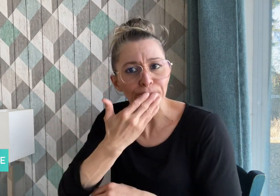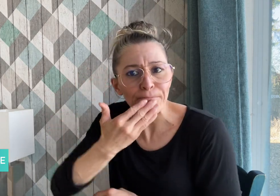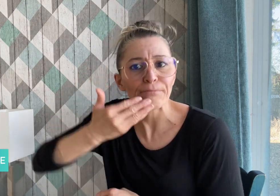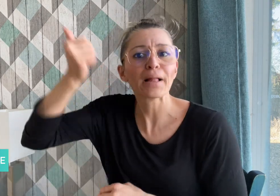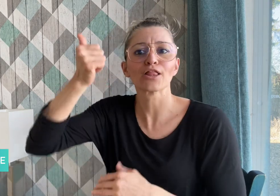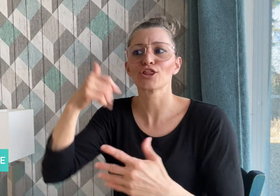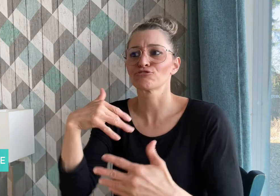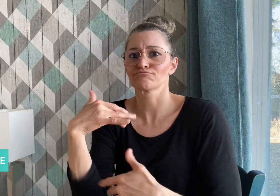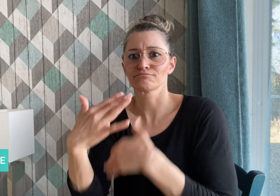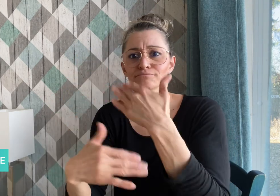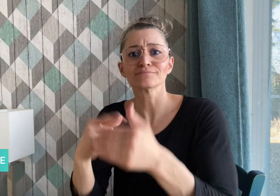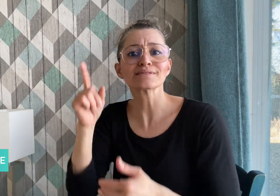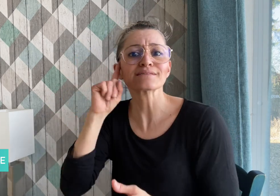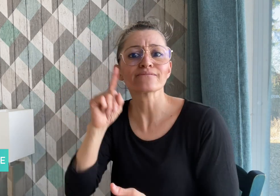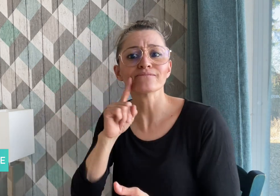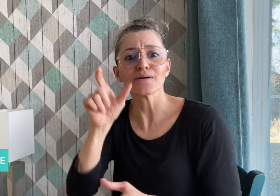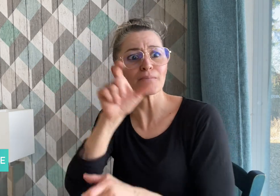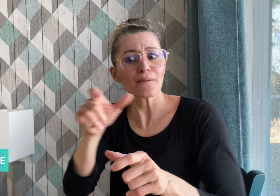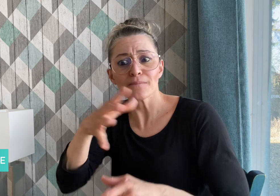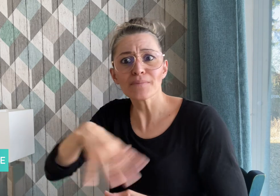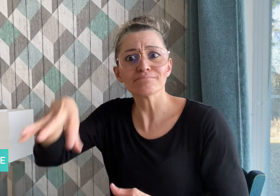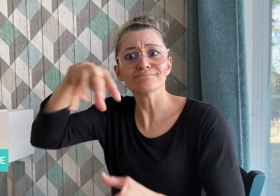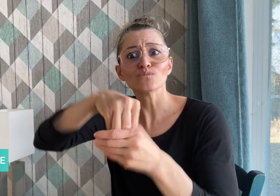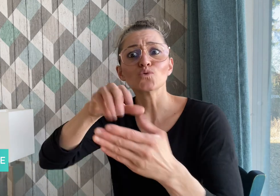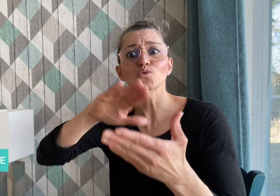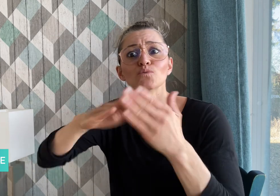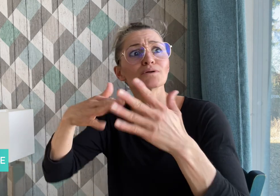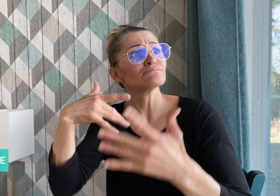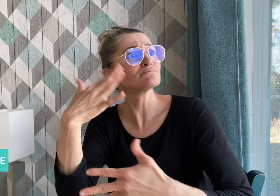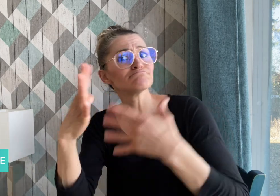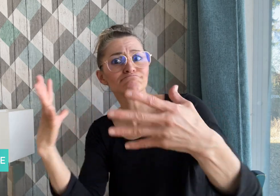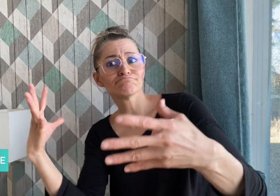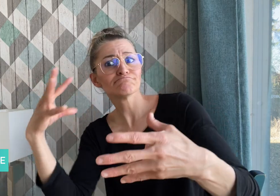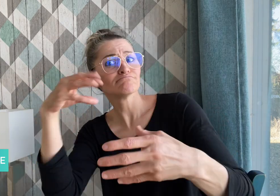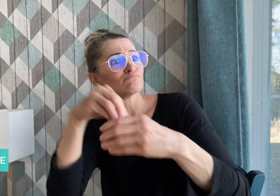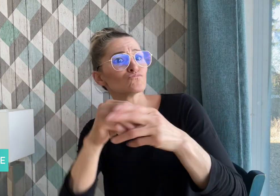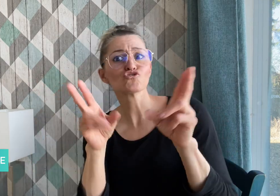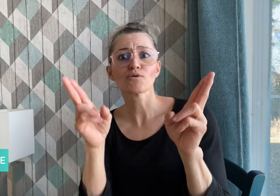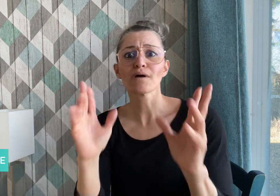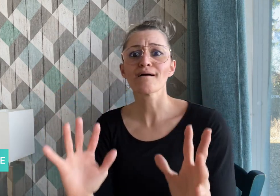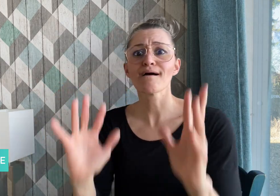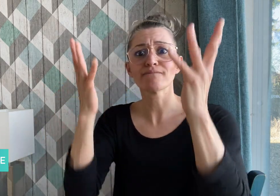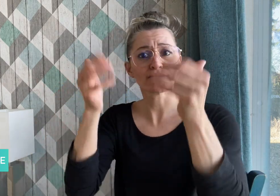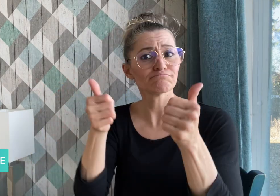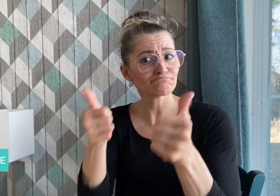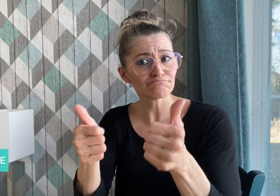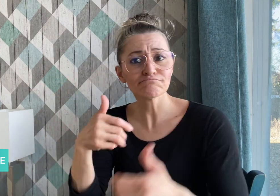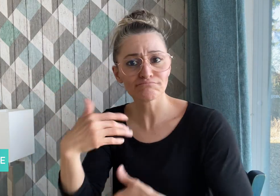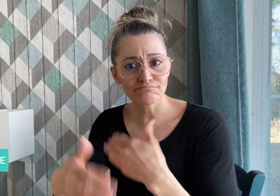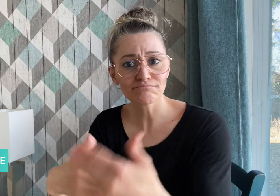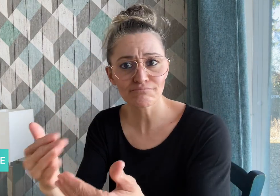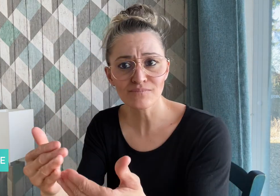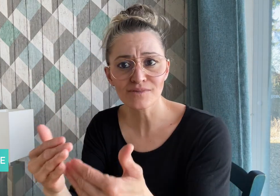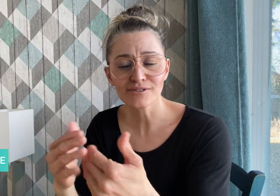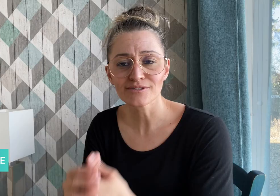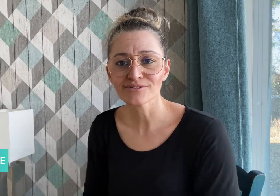towards a better position for the Deaf community in society".